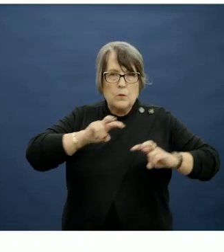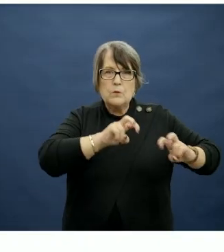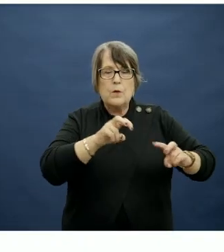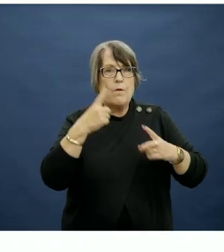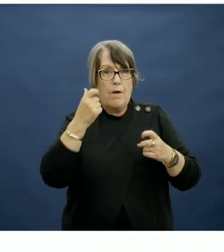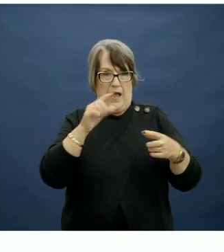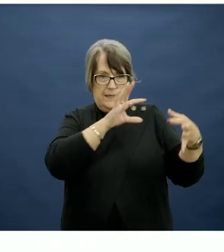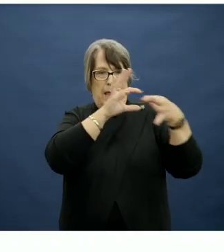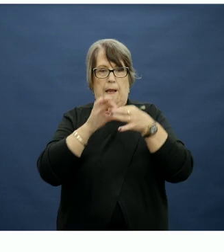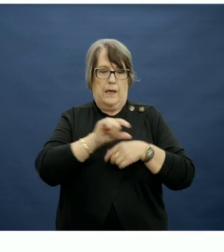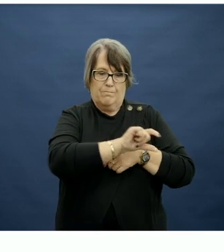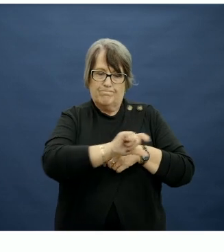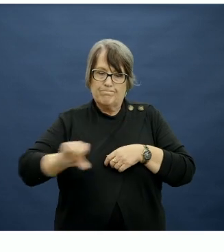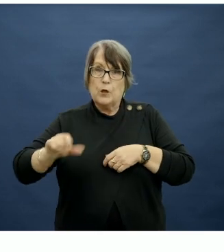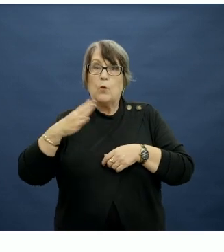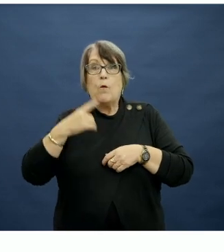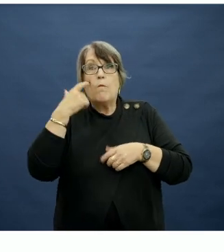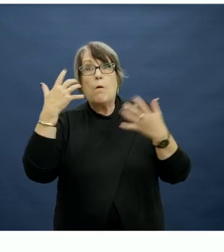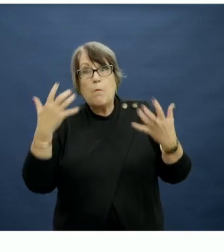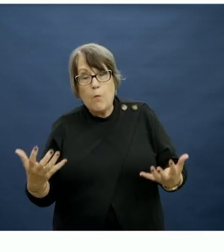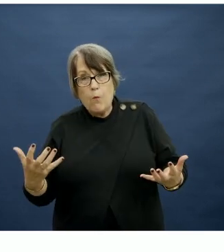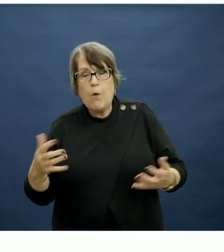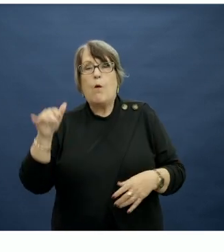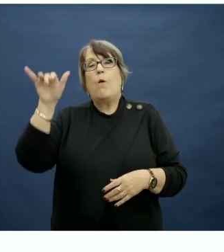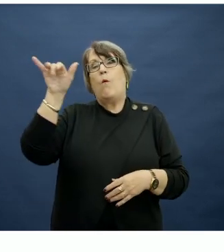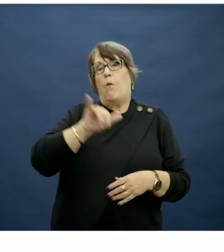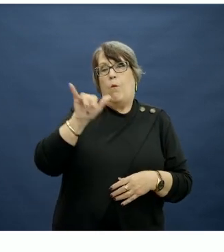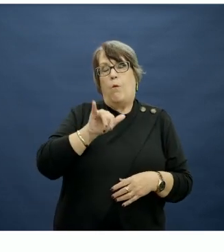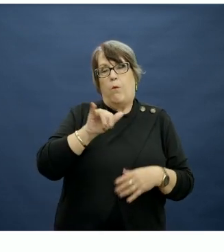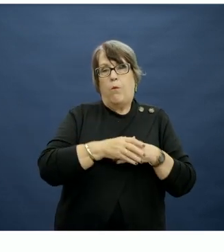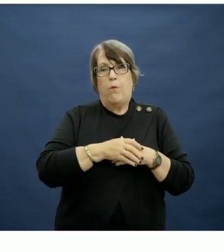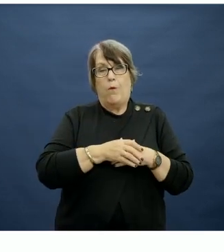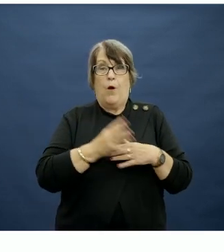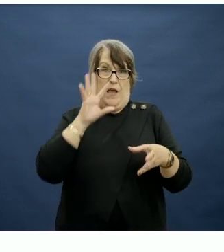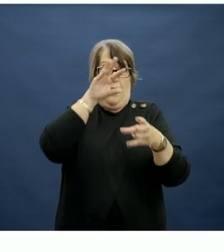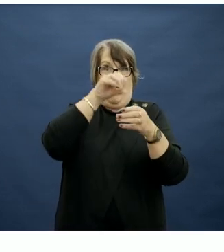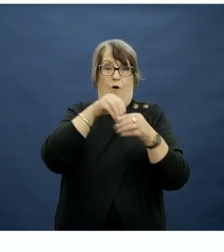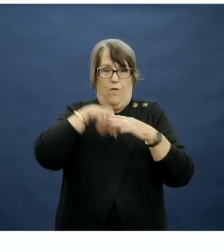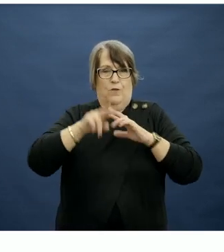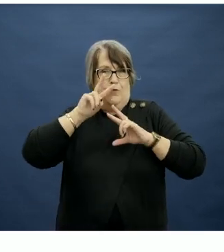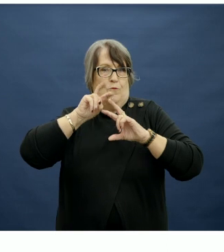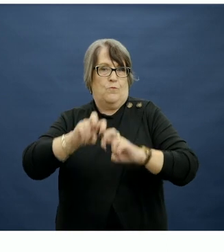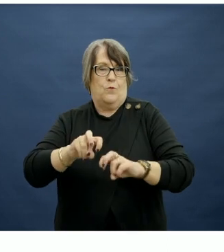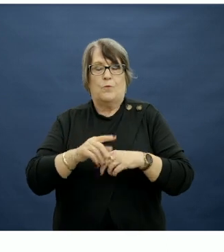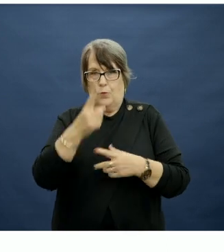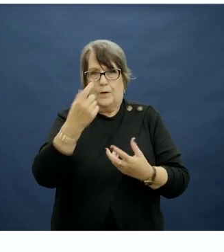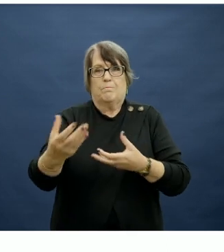a link on the slide if you want to find out more or participate in this research.